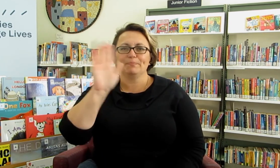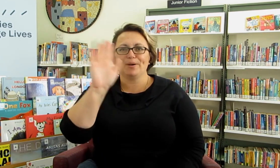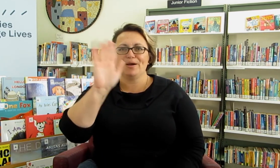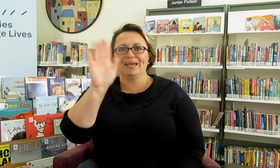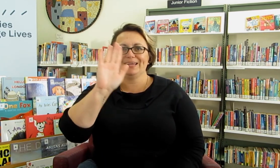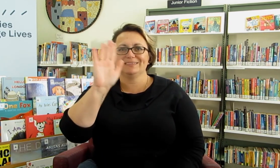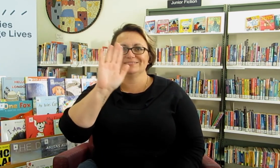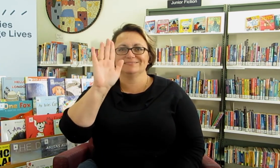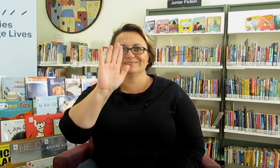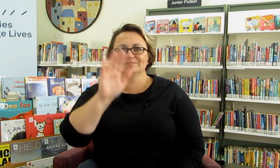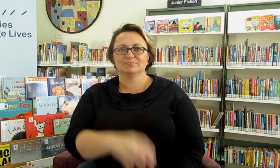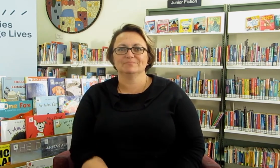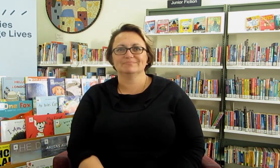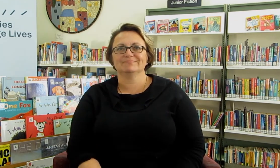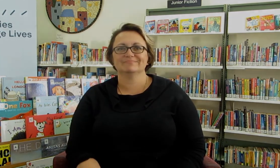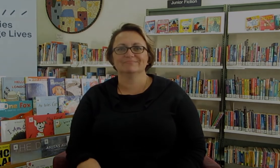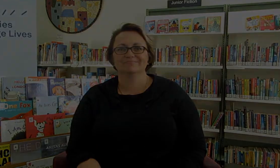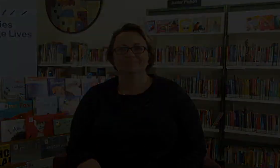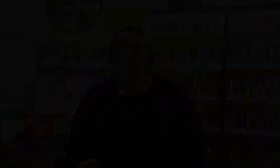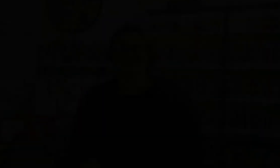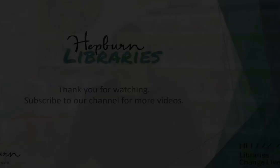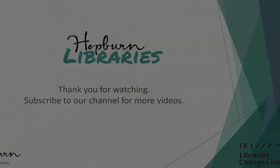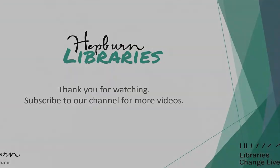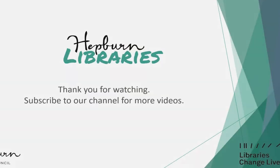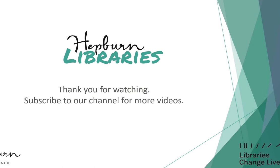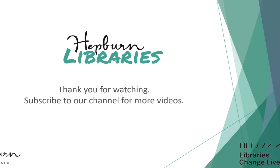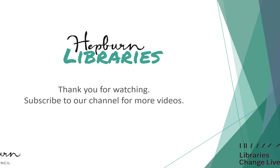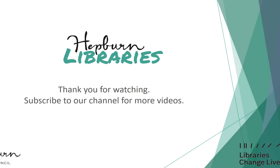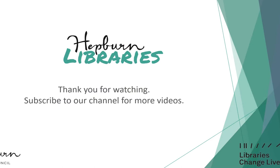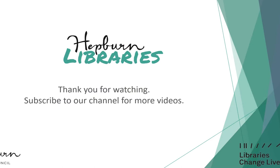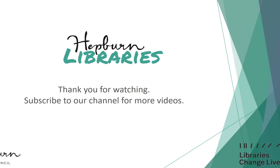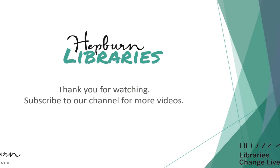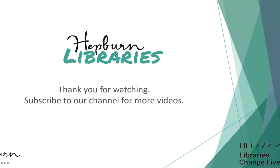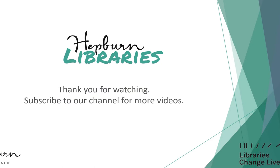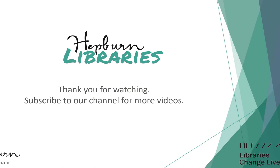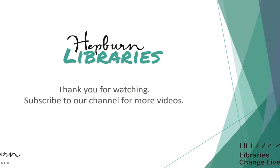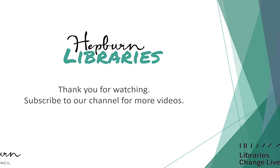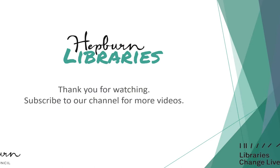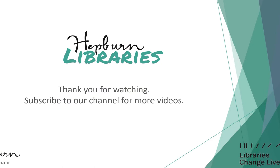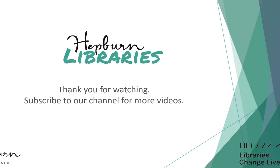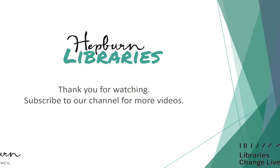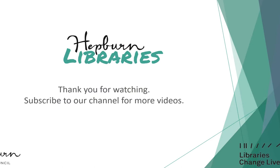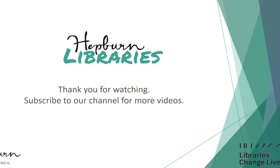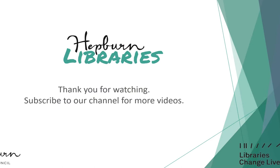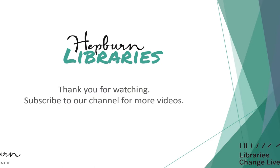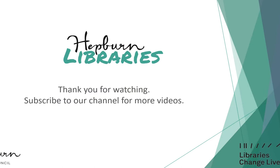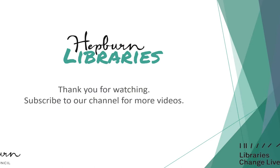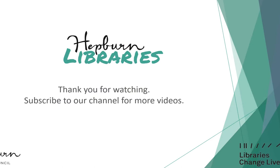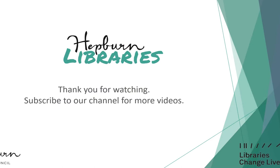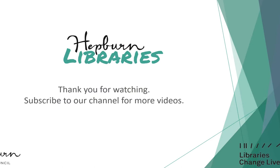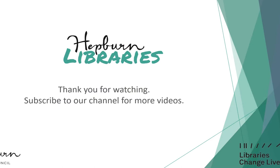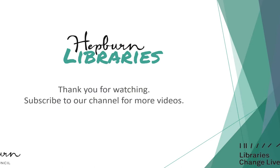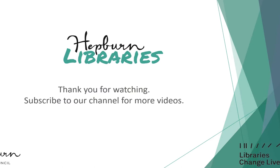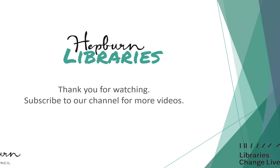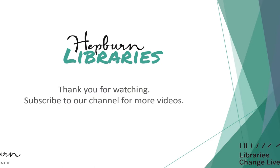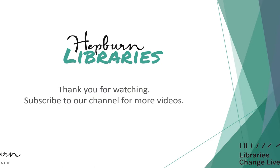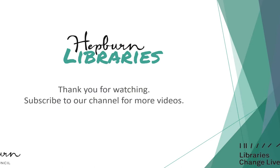Bye